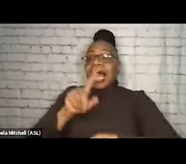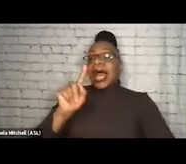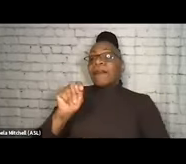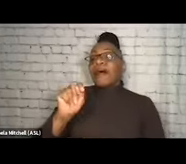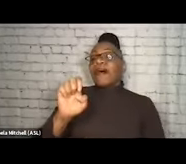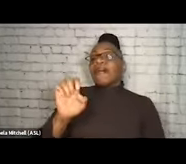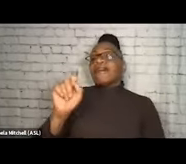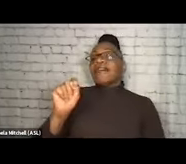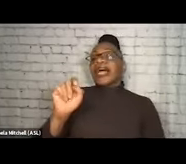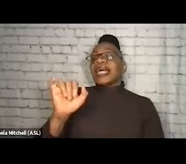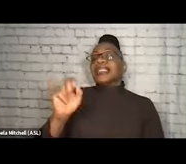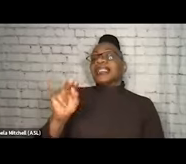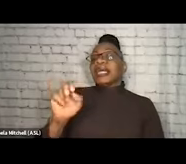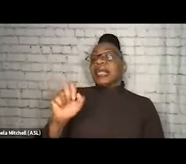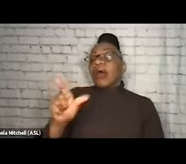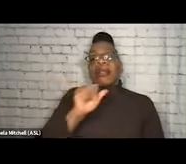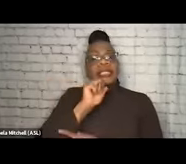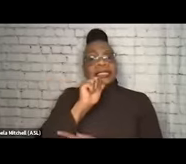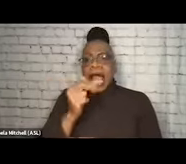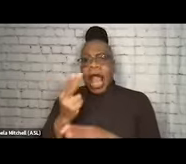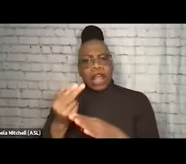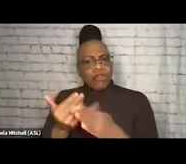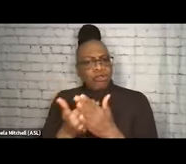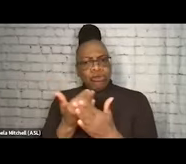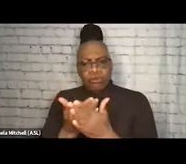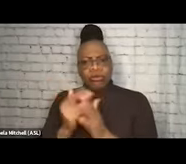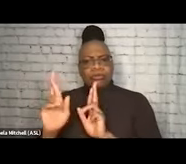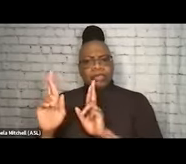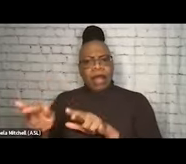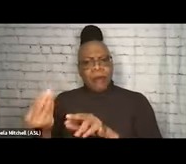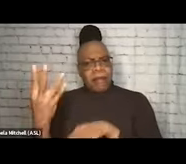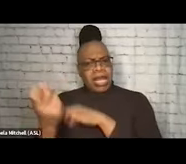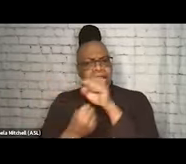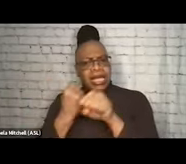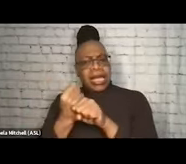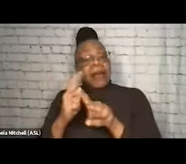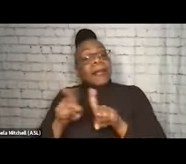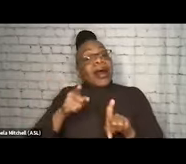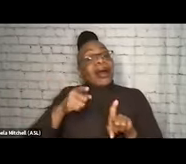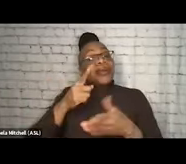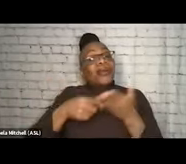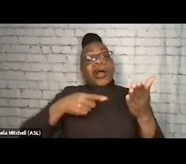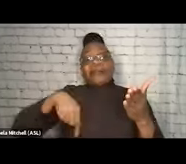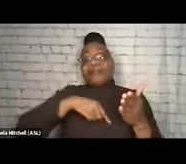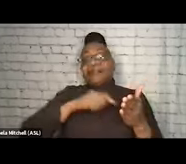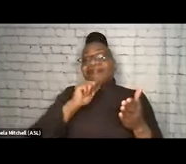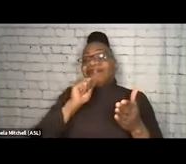We've been responding to that for a number of years now. But one thing we have not responded to very well, I'd argue, is the rising injection rates.